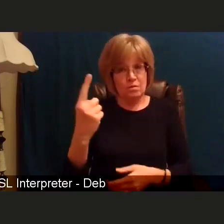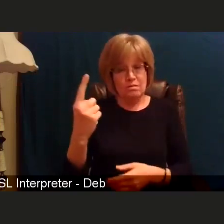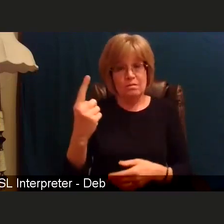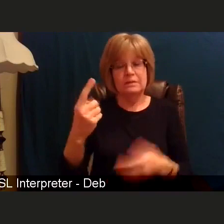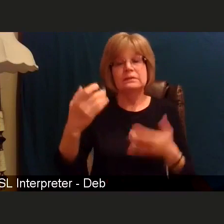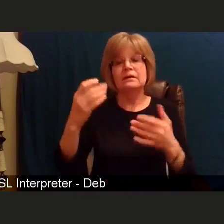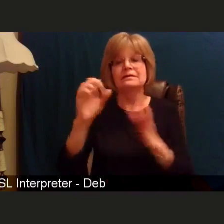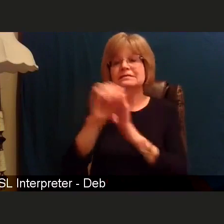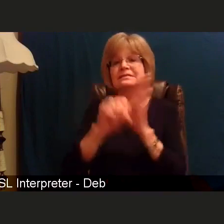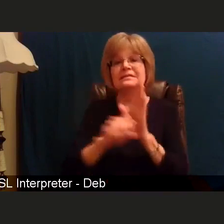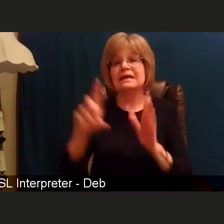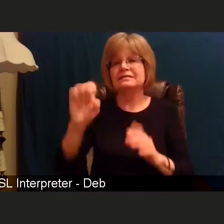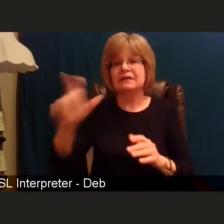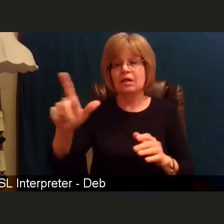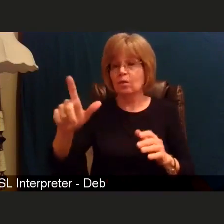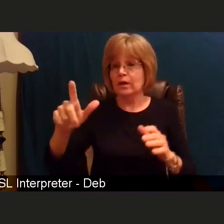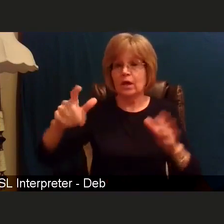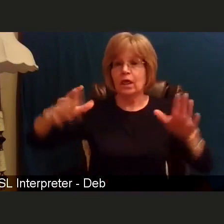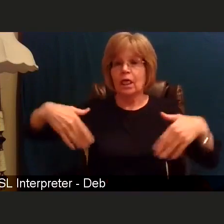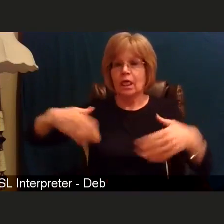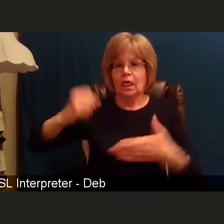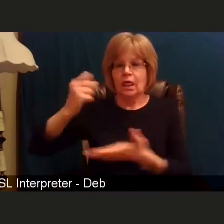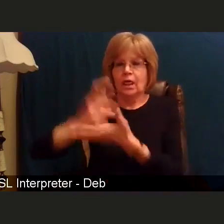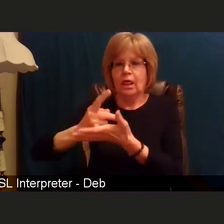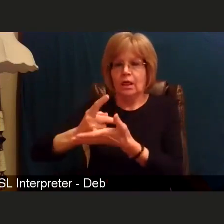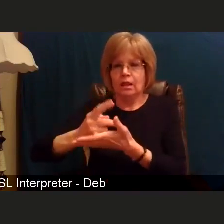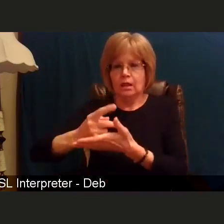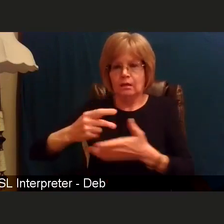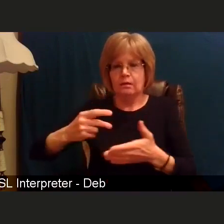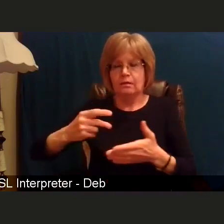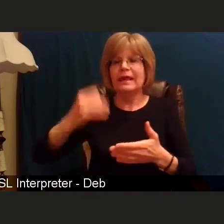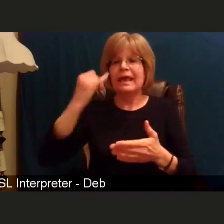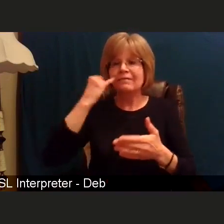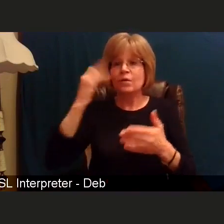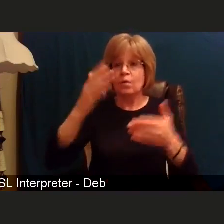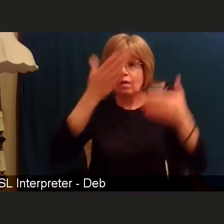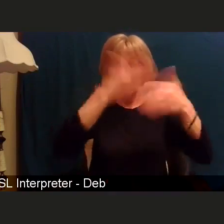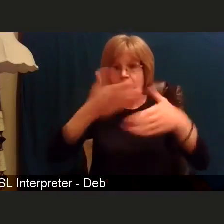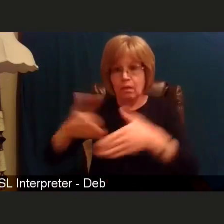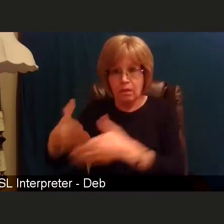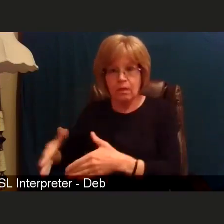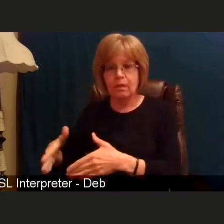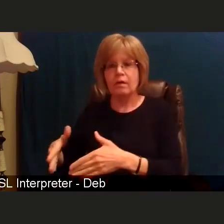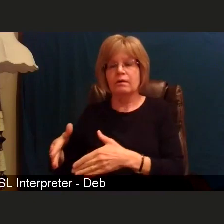if they will further put that into additional tiers or if they will lump all those together,